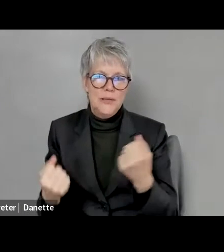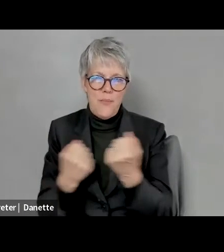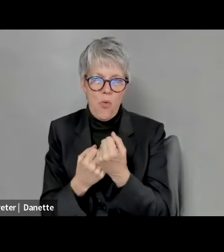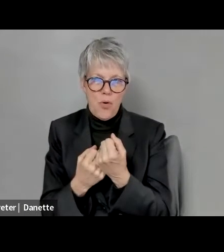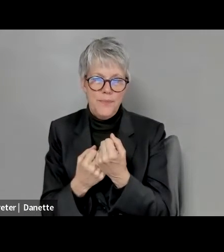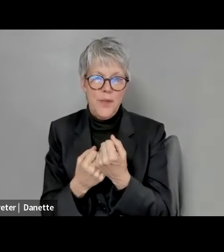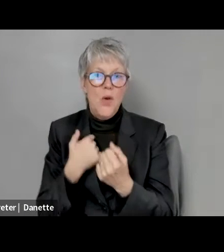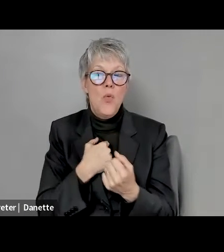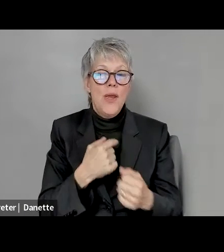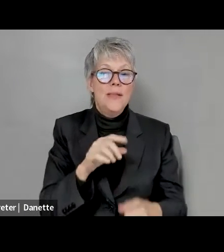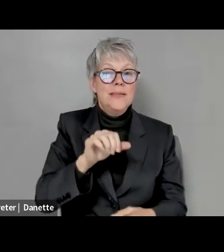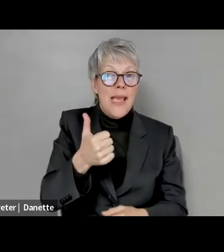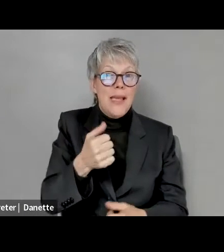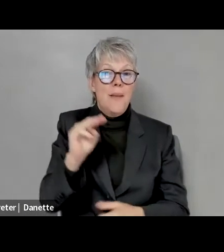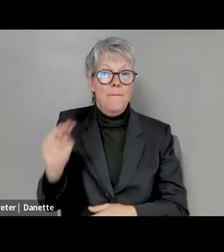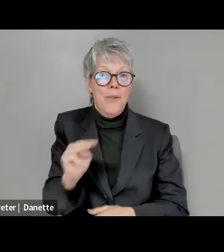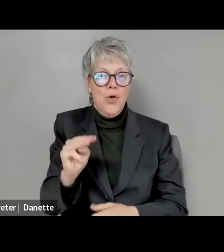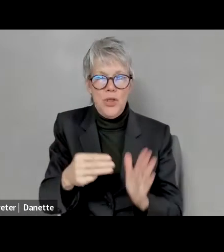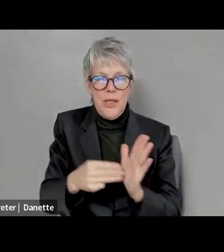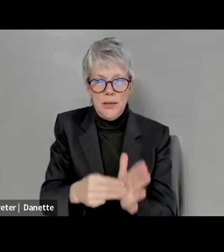Kelly Crosbie: we got ten million dollars for the candidate integrating employment,